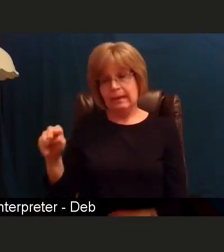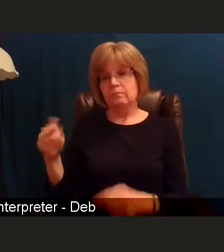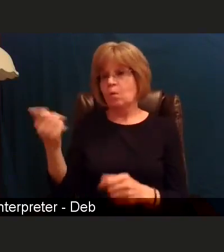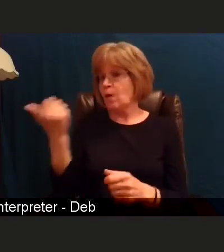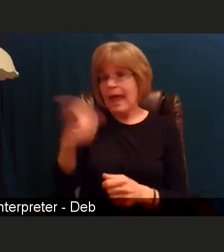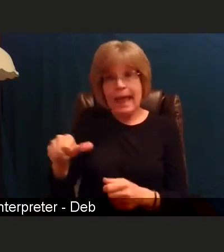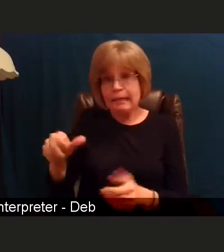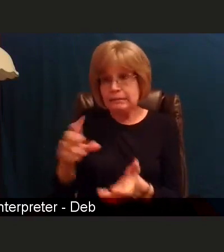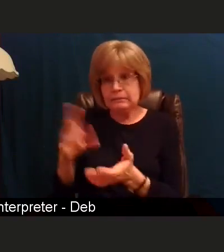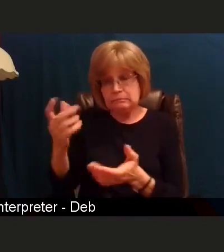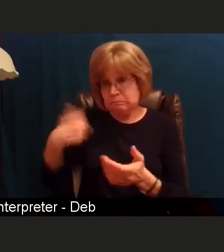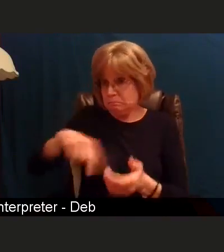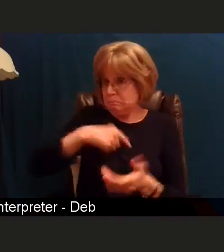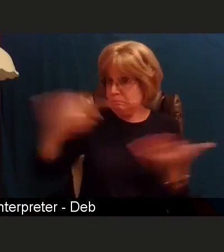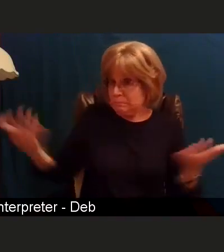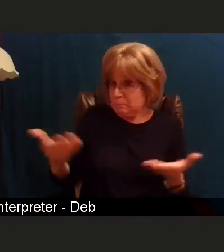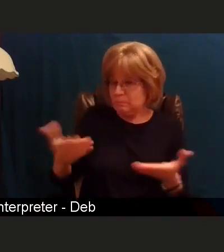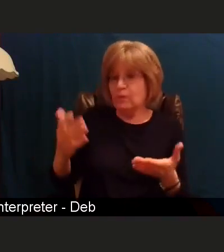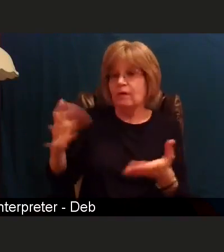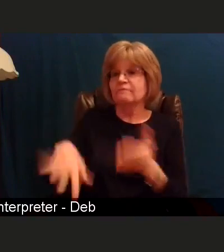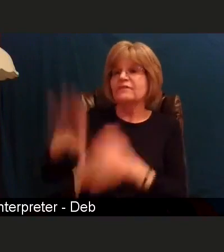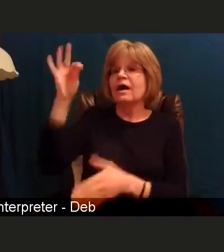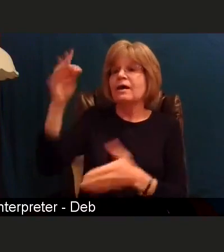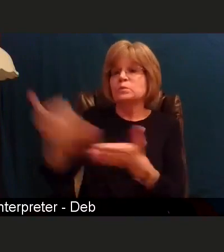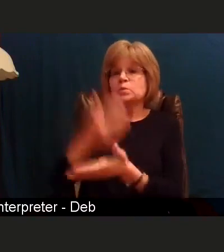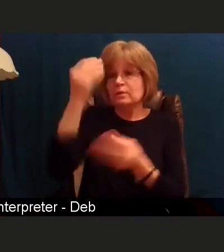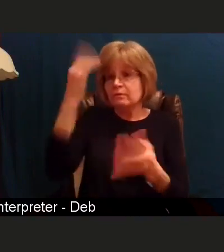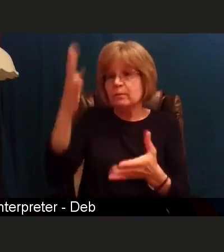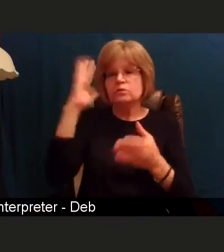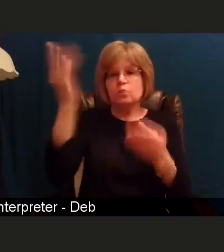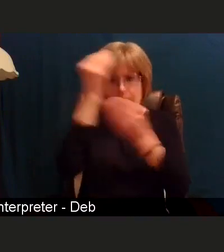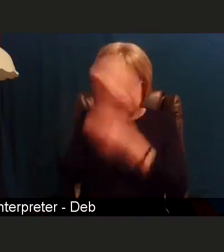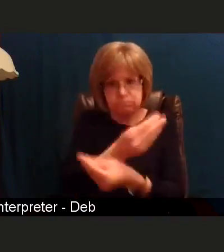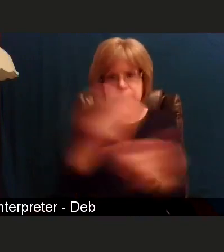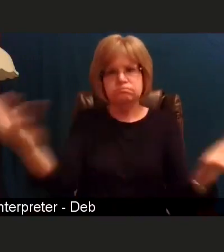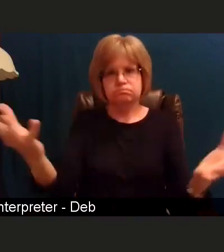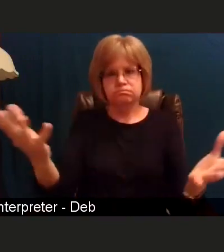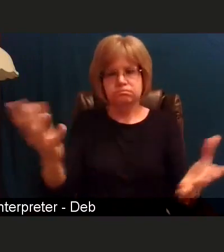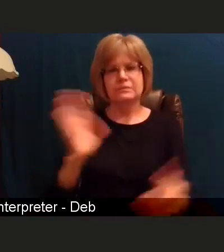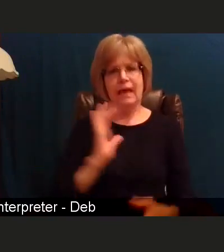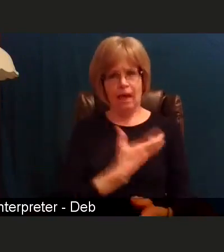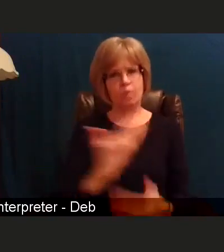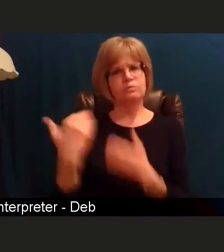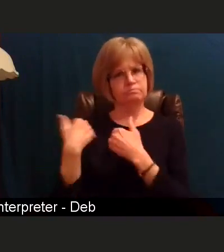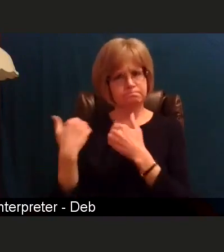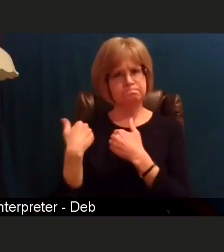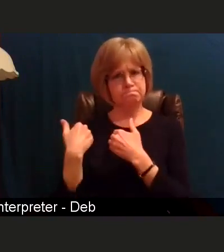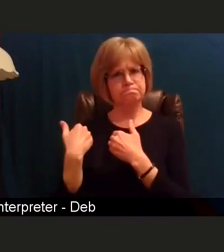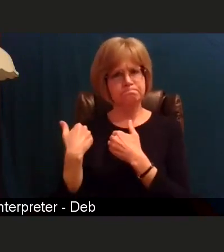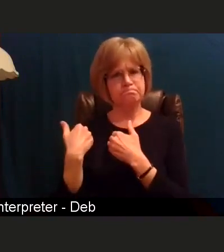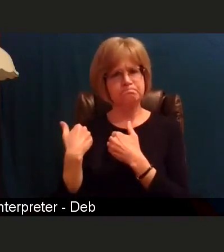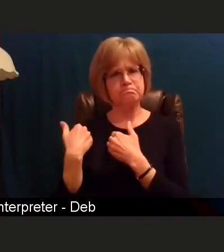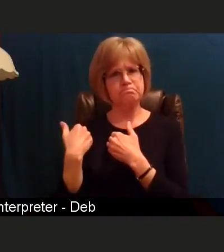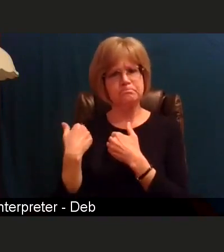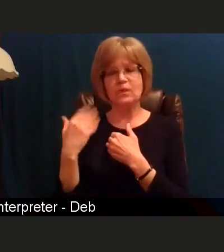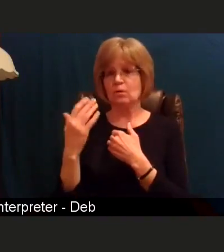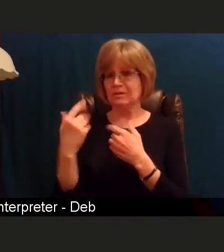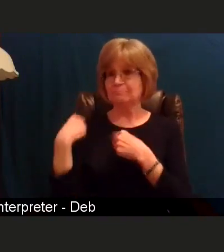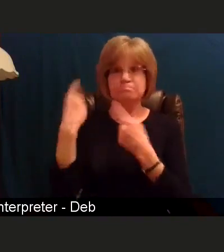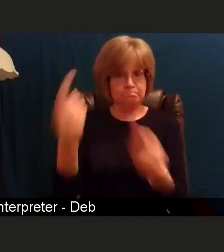is disseminated to you appropriately, that is our job to do that. That is what we have done throughout this pandemic